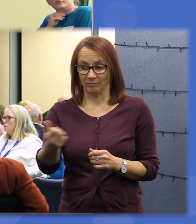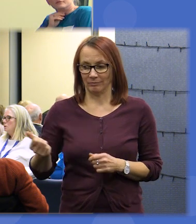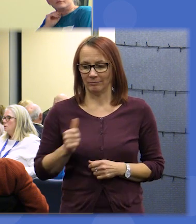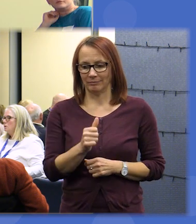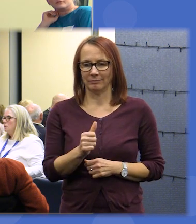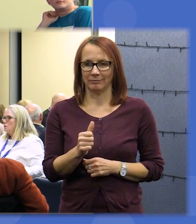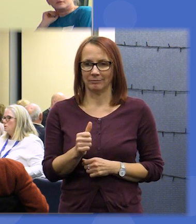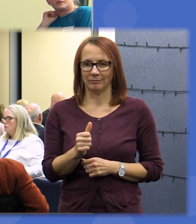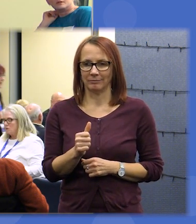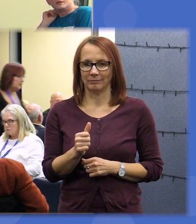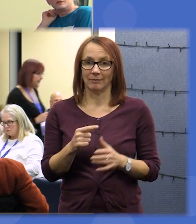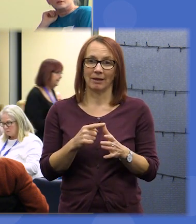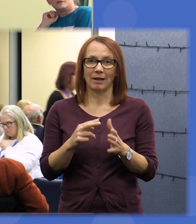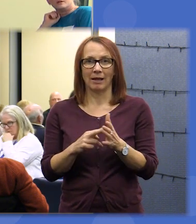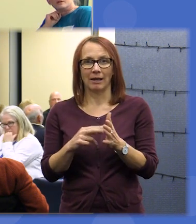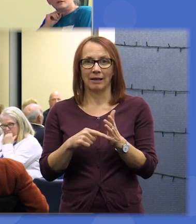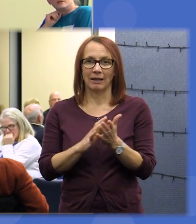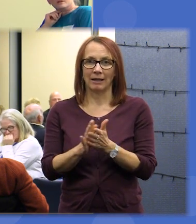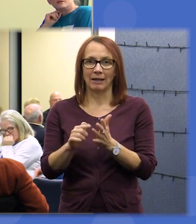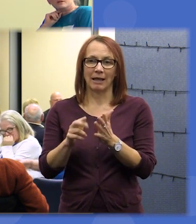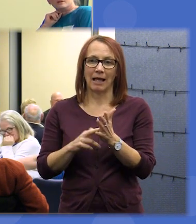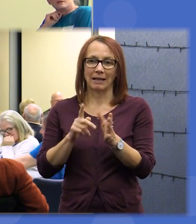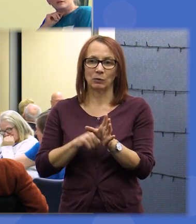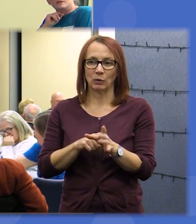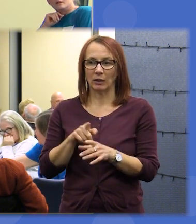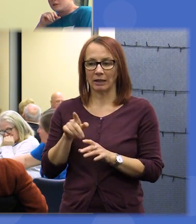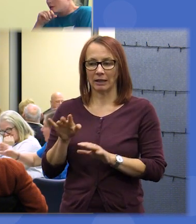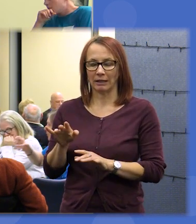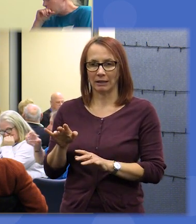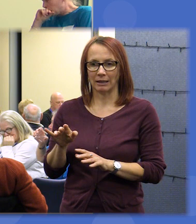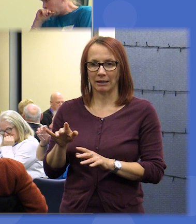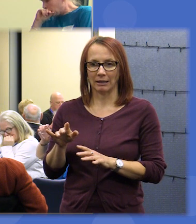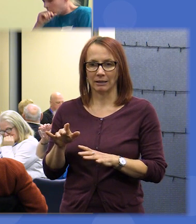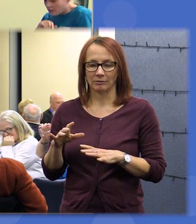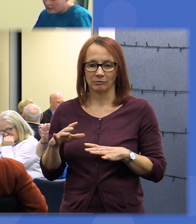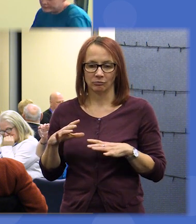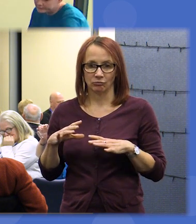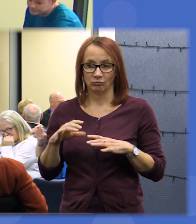a wave Alou is sitting here and is very very diligently entering your scores